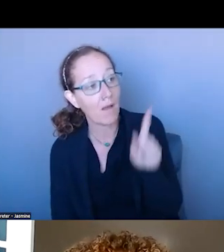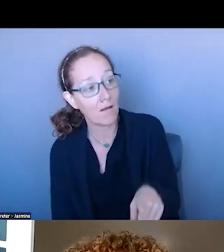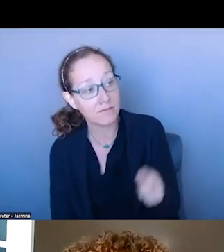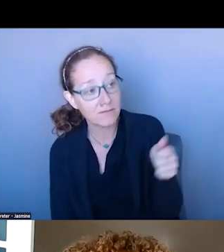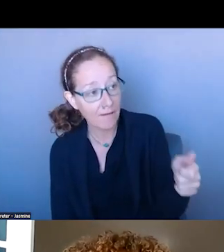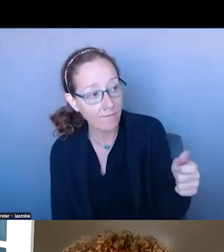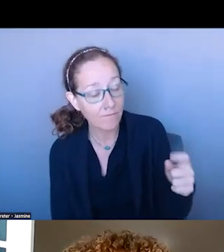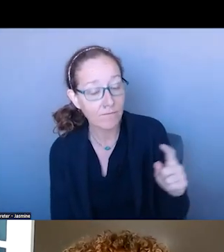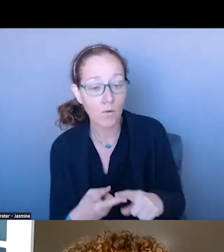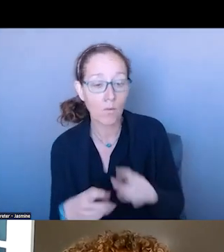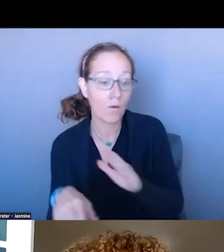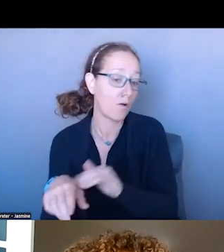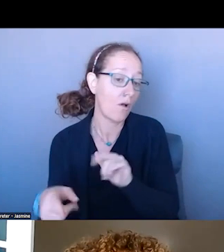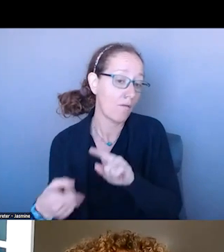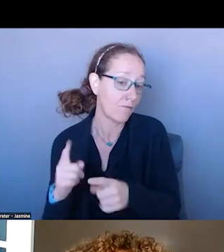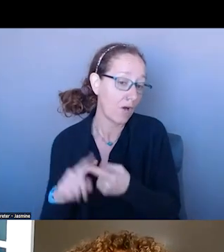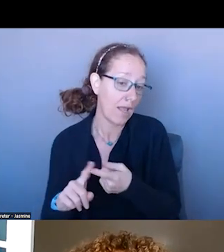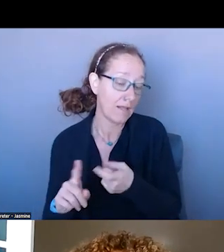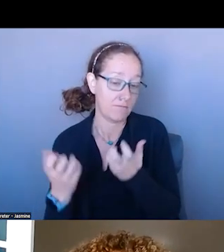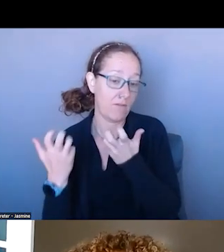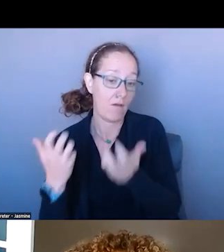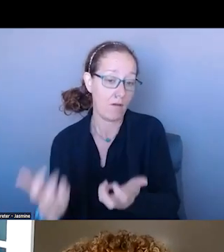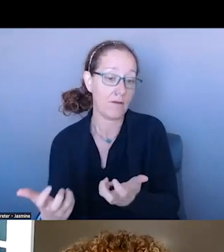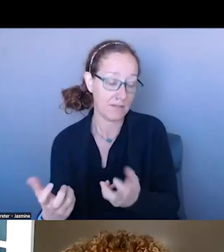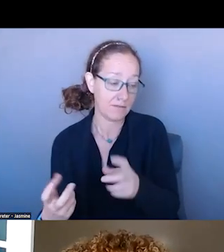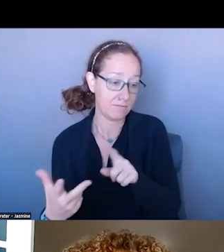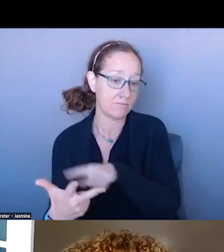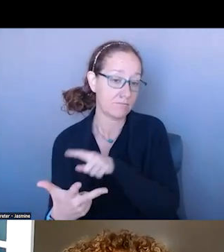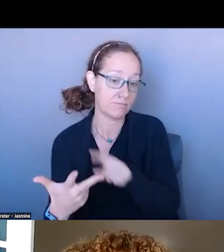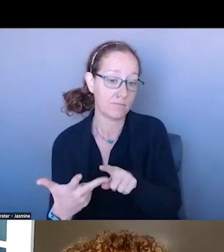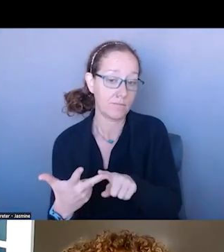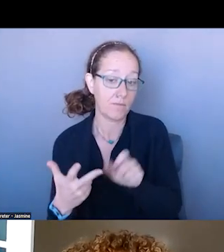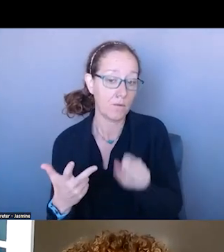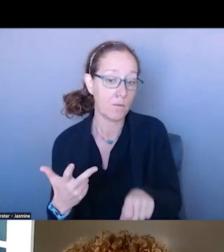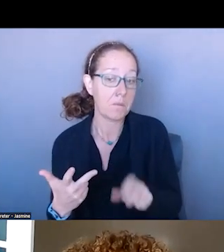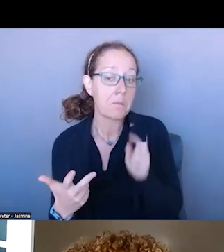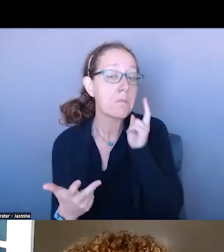CALL A FRIEND FROM THE AUDIENCE OR ABLE TO SEE THE AUDIENCE